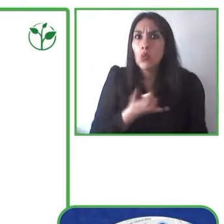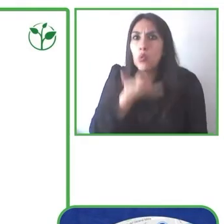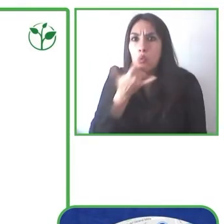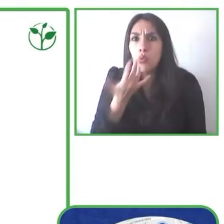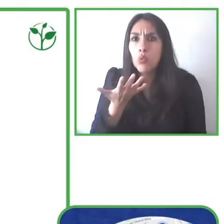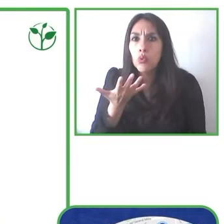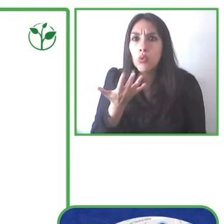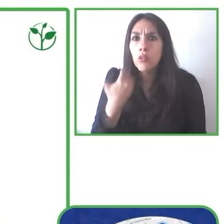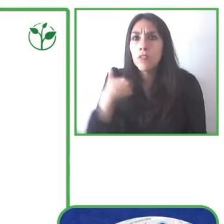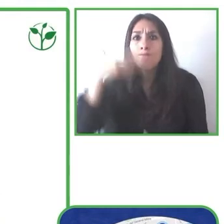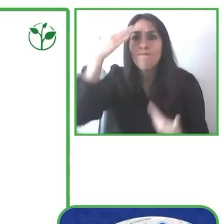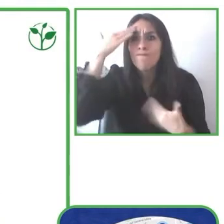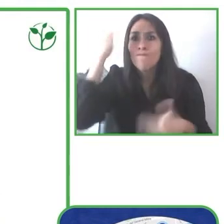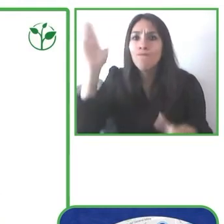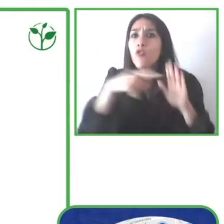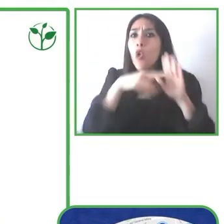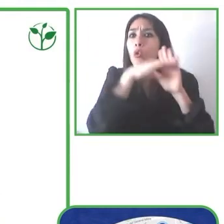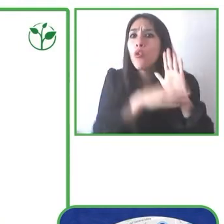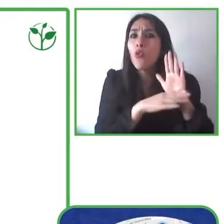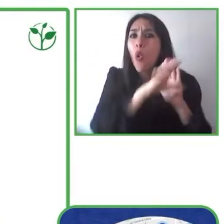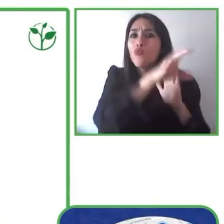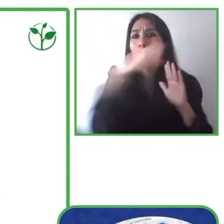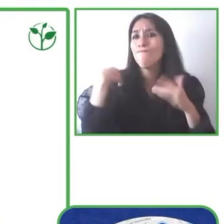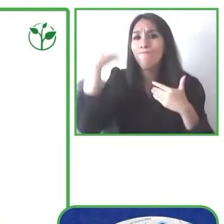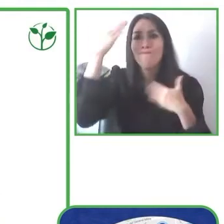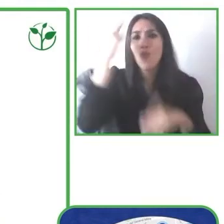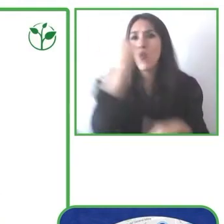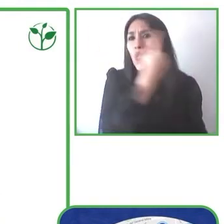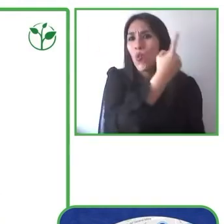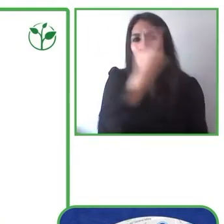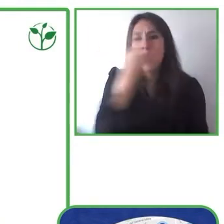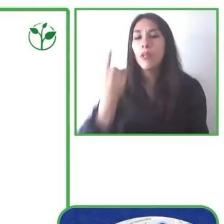So, you know it can be such a nightmare, so we decide to incorporate that information.